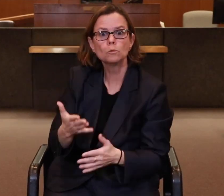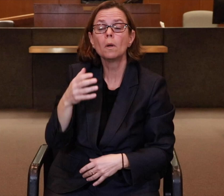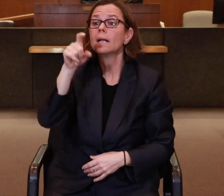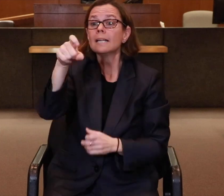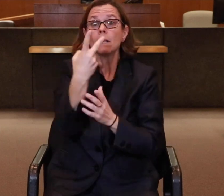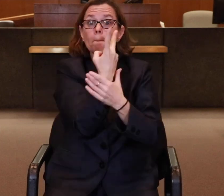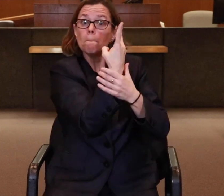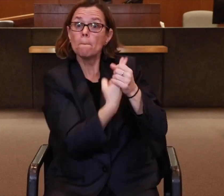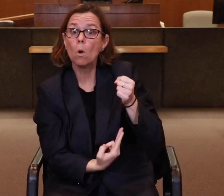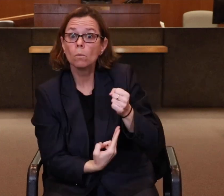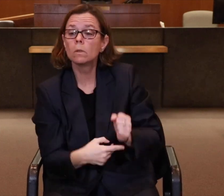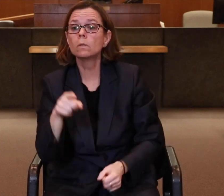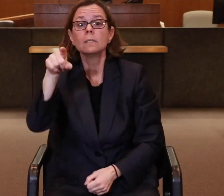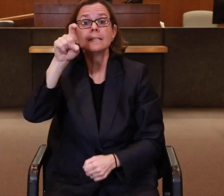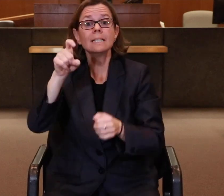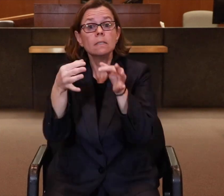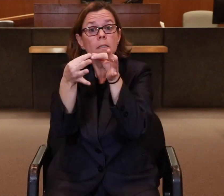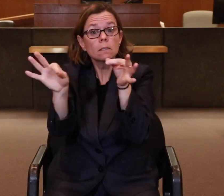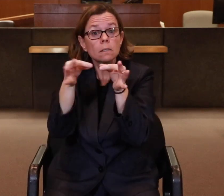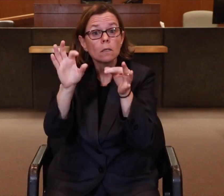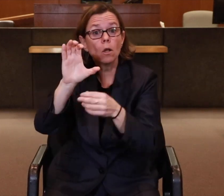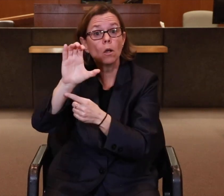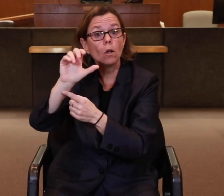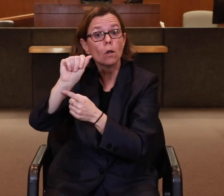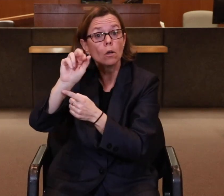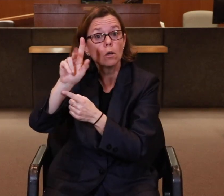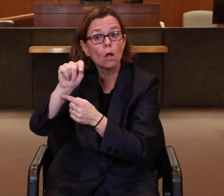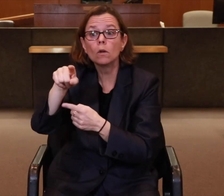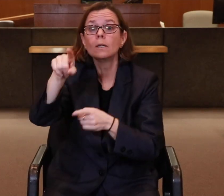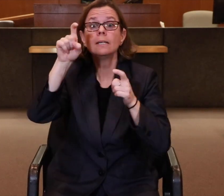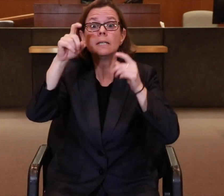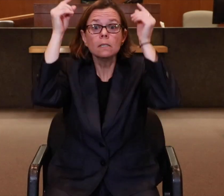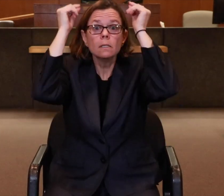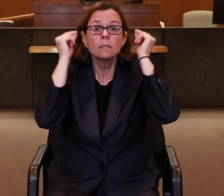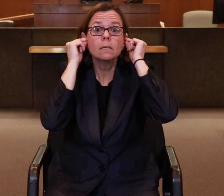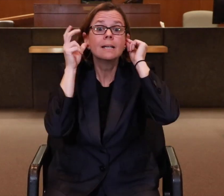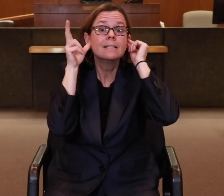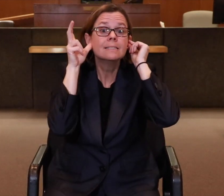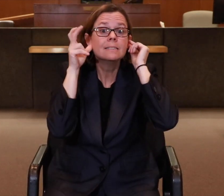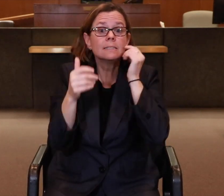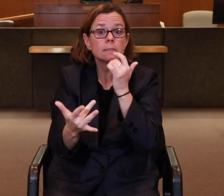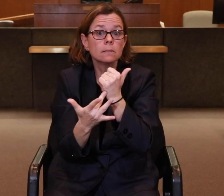I’ll need to determine if they need both a CDI and an ASL interpreter, a Communication Access Real-time Translation (CART), assistive listening device,